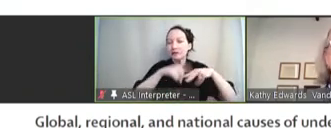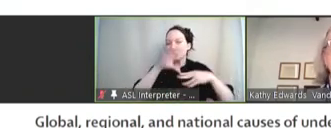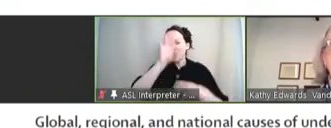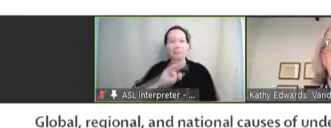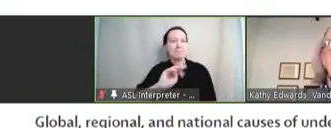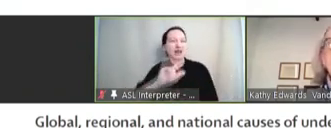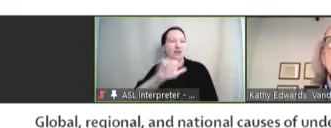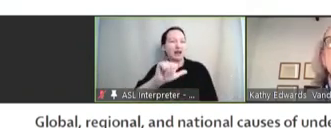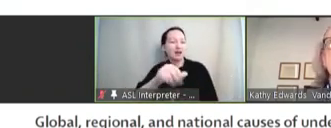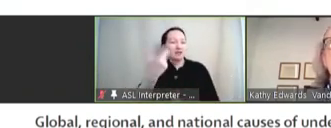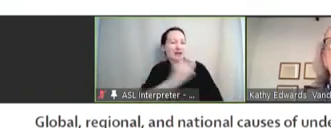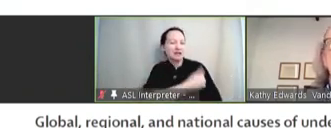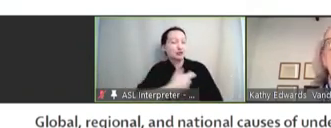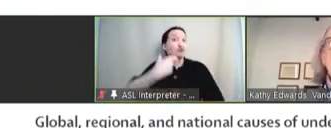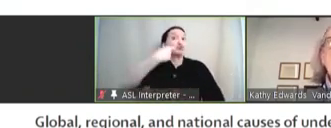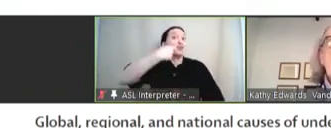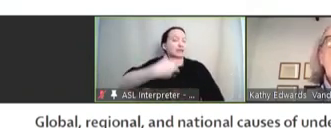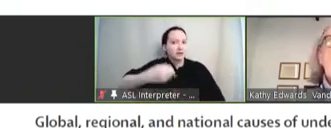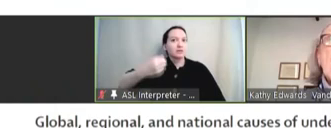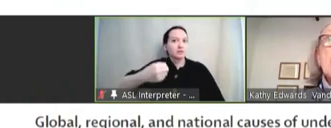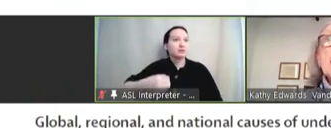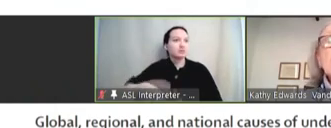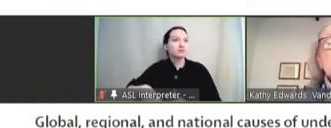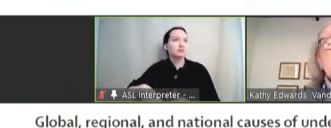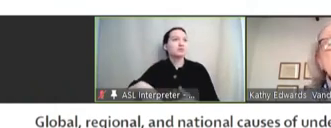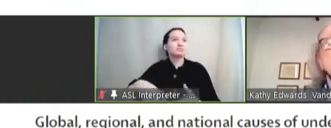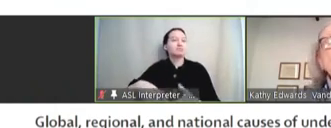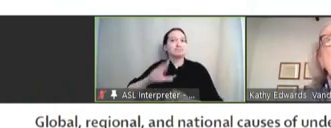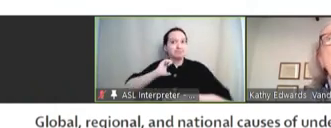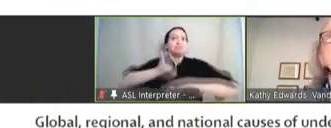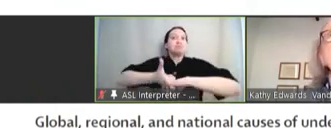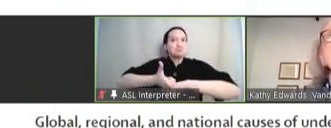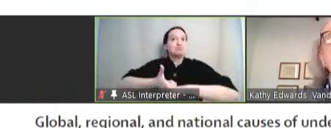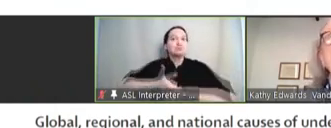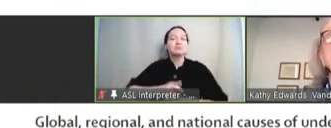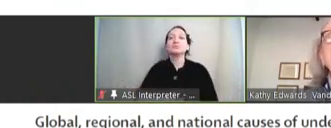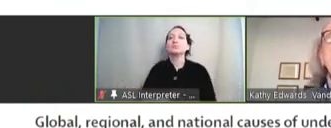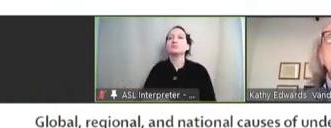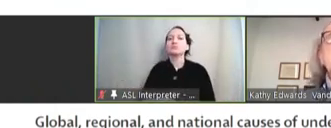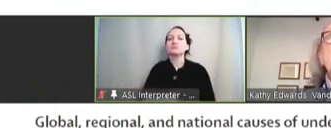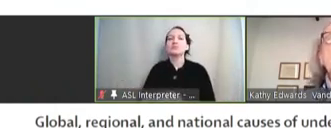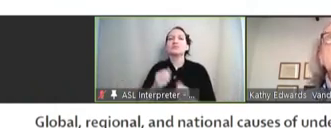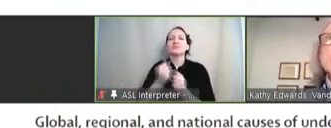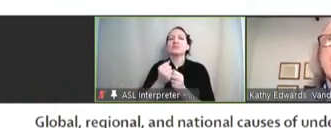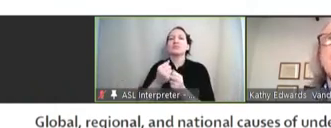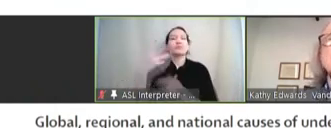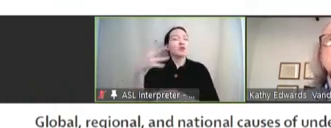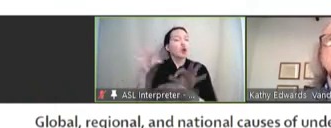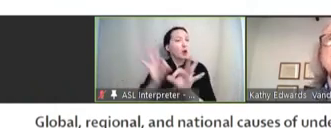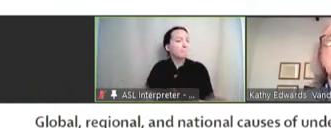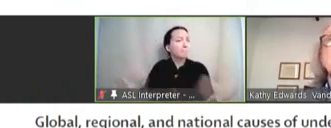vaccine has recently been in the -- implemented. So, we have a number of important challenges